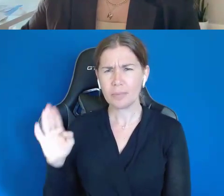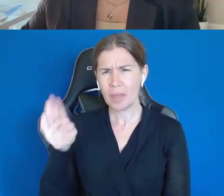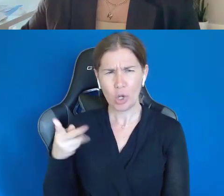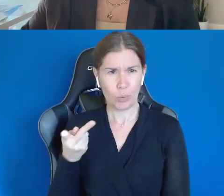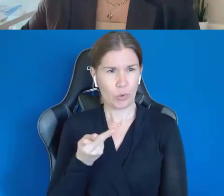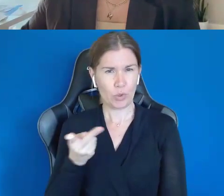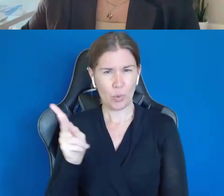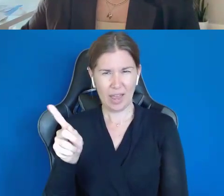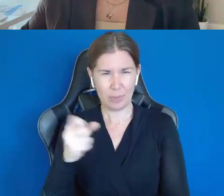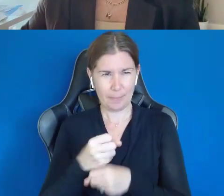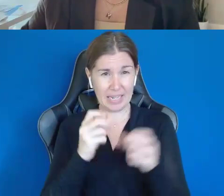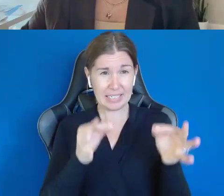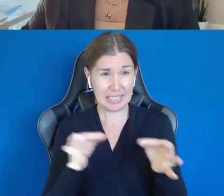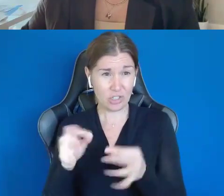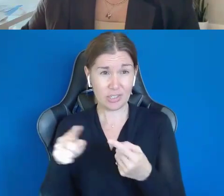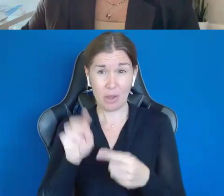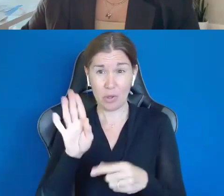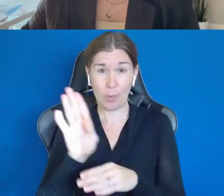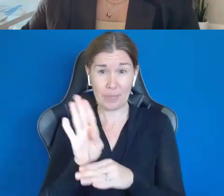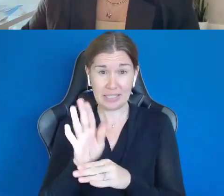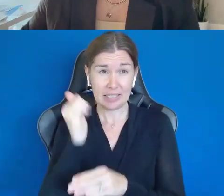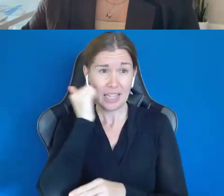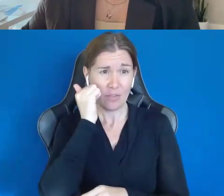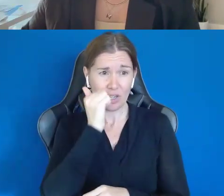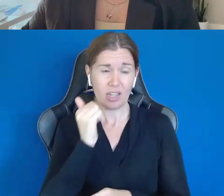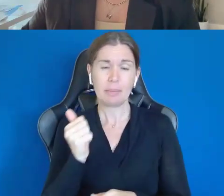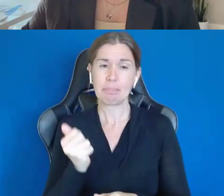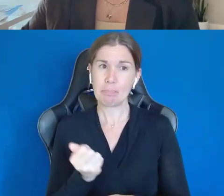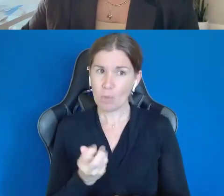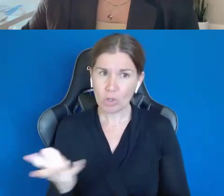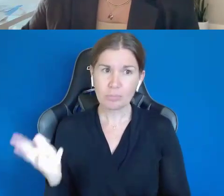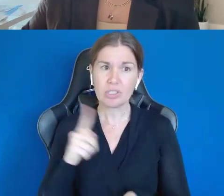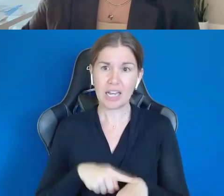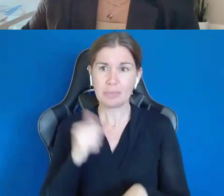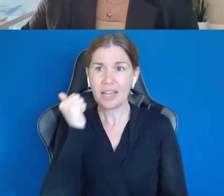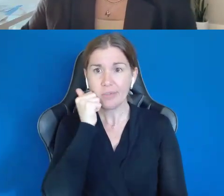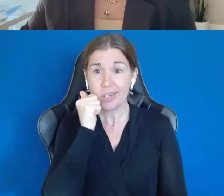your business every day, multiple times a day, about the smallest things, and maybe